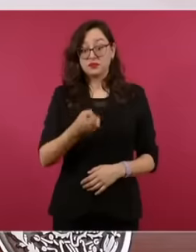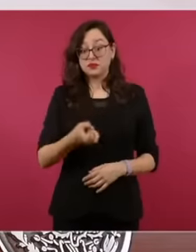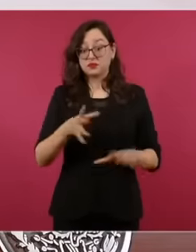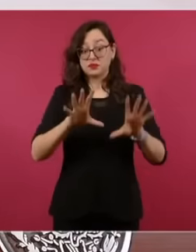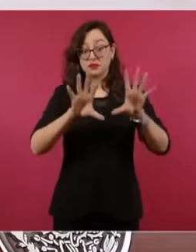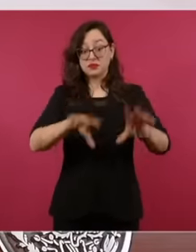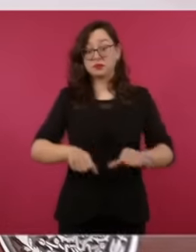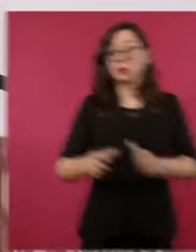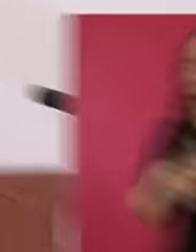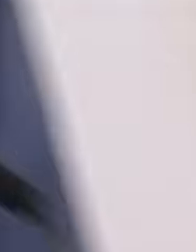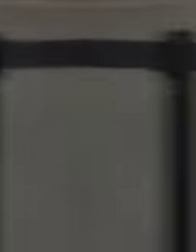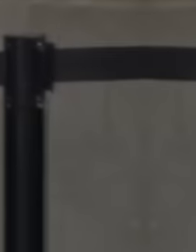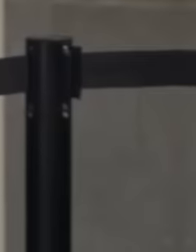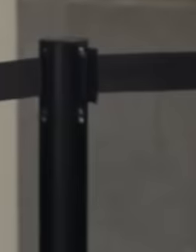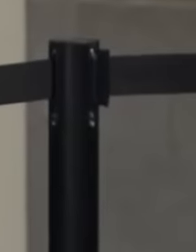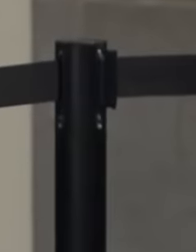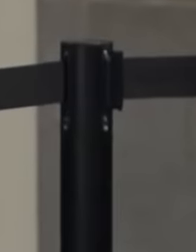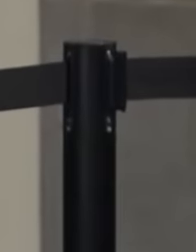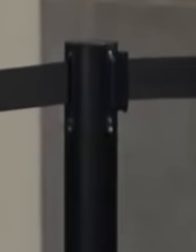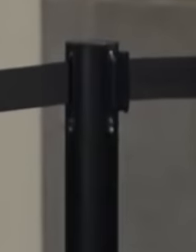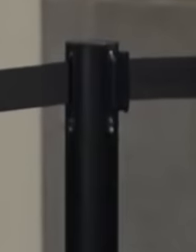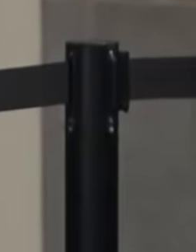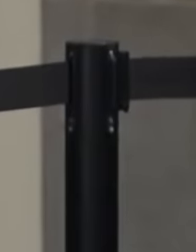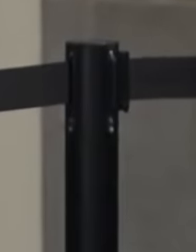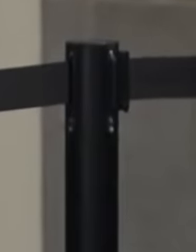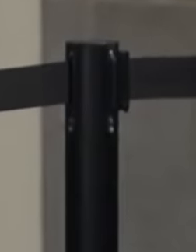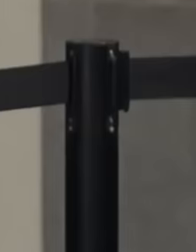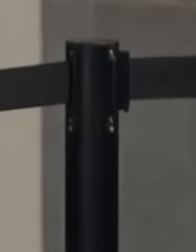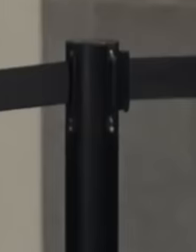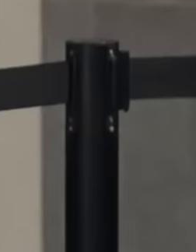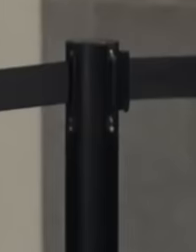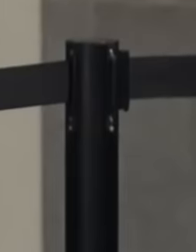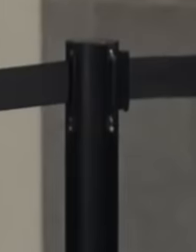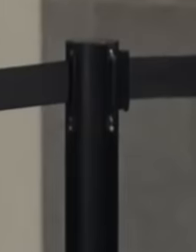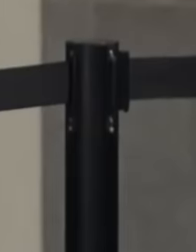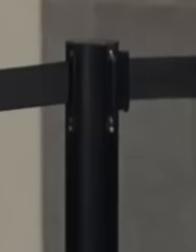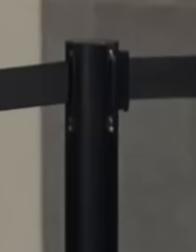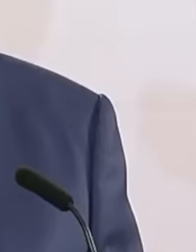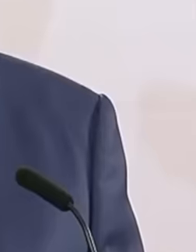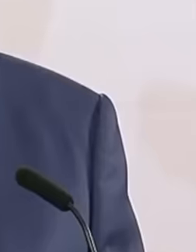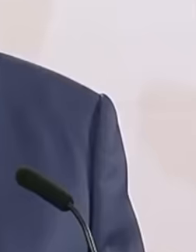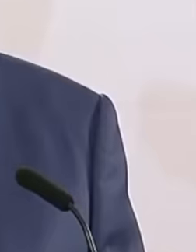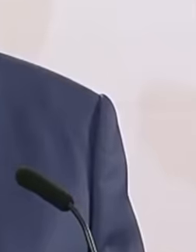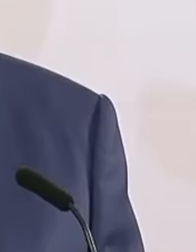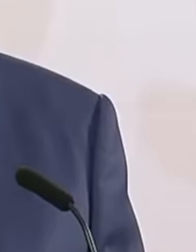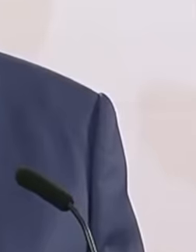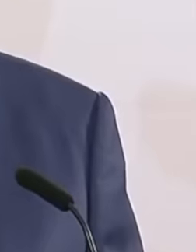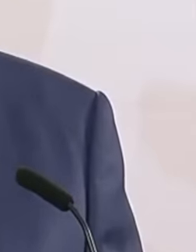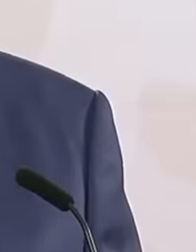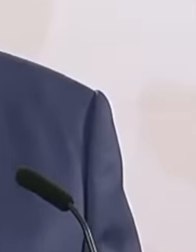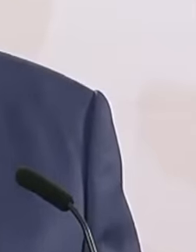he answered him in a very clear and precise way until he silenced him and made him see that if it is possible